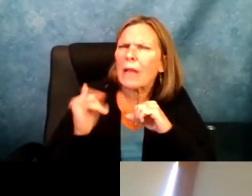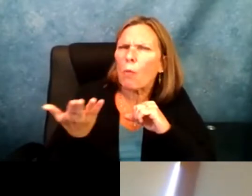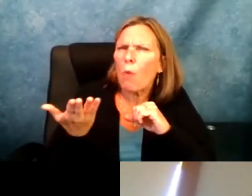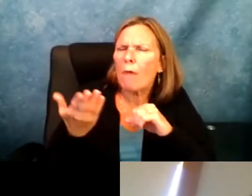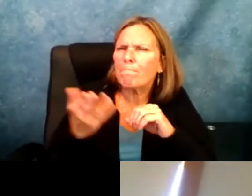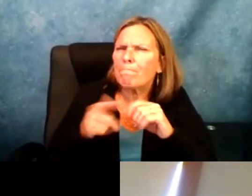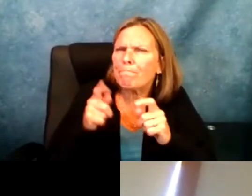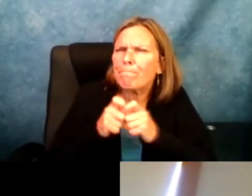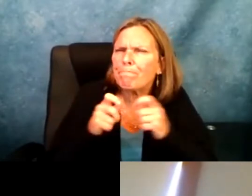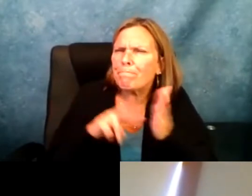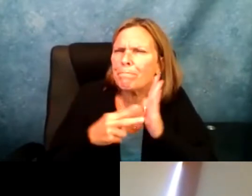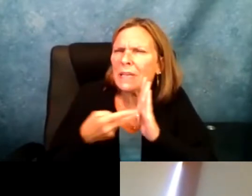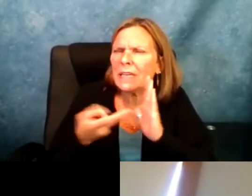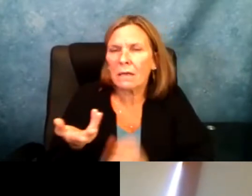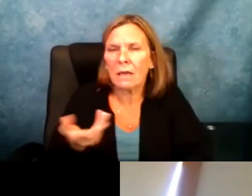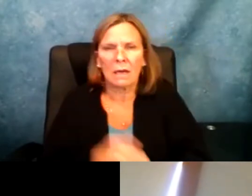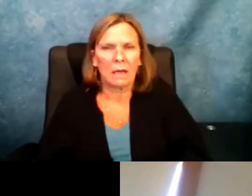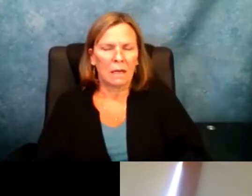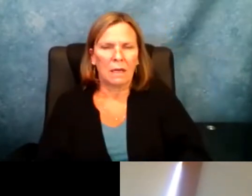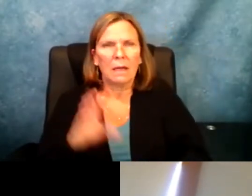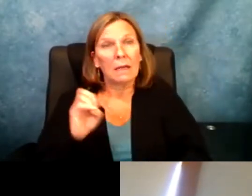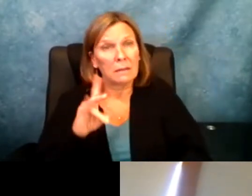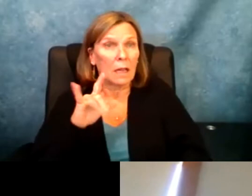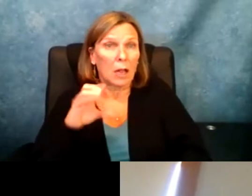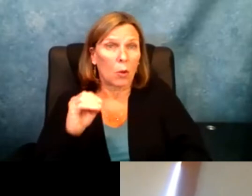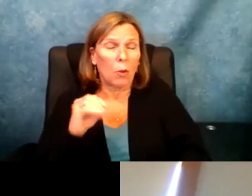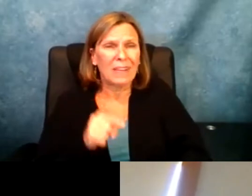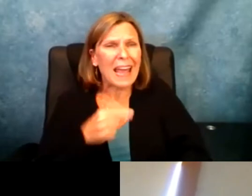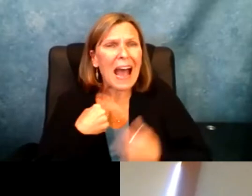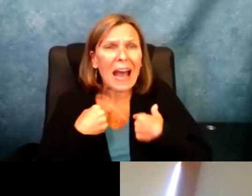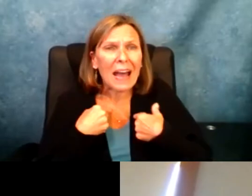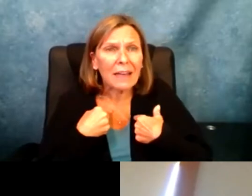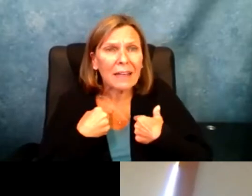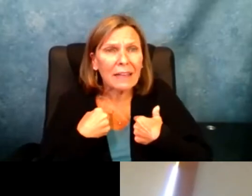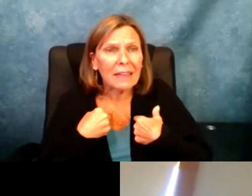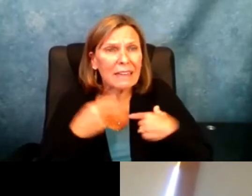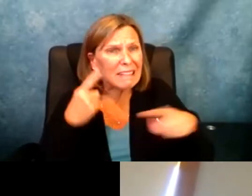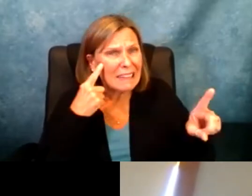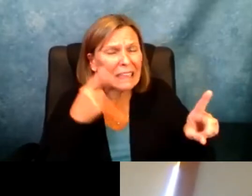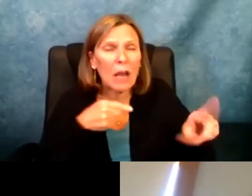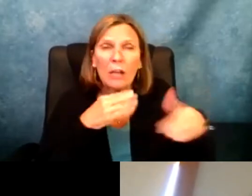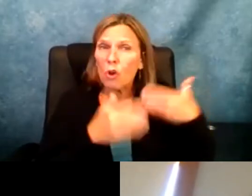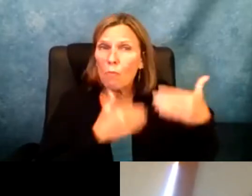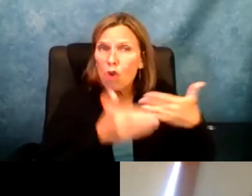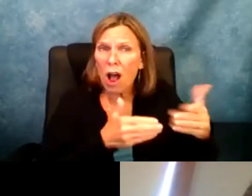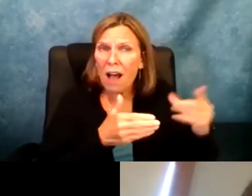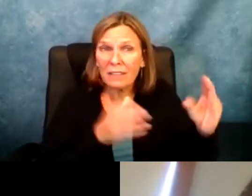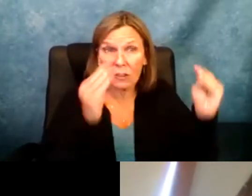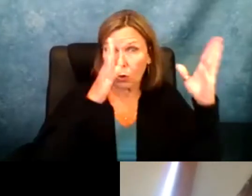Shylo's comment. Sefakor: When you say you need to collaborate, what do you mean by that? >> Celilo: I think